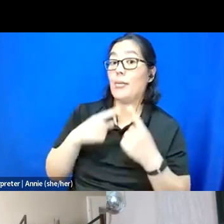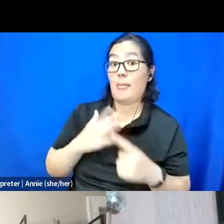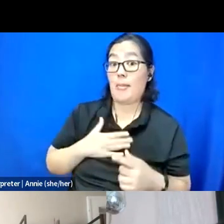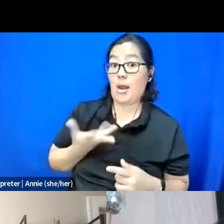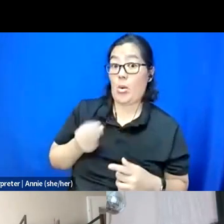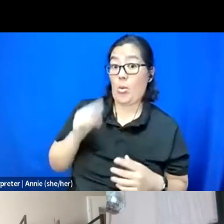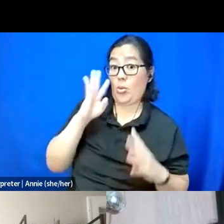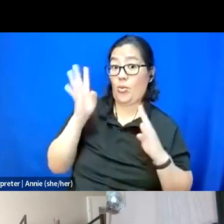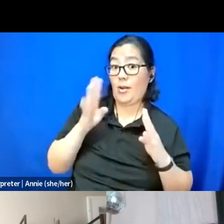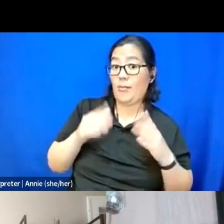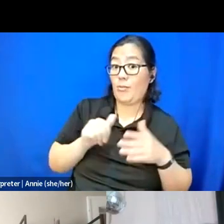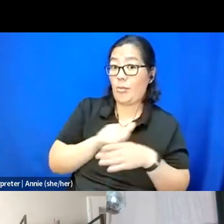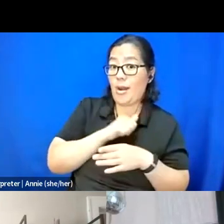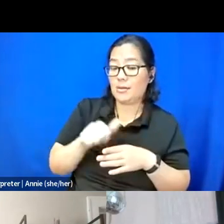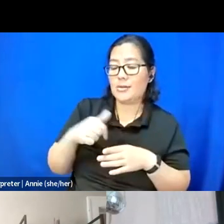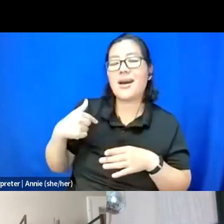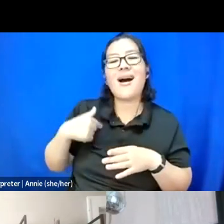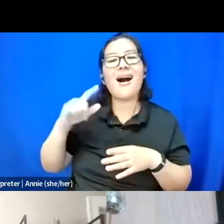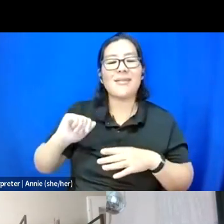to often set the stage for myself.